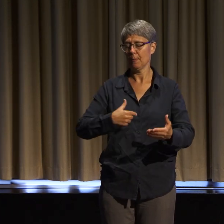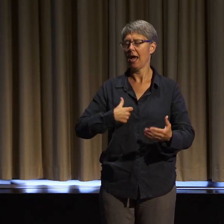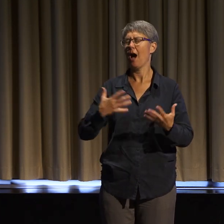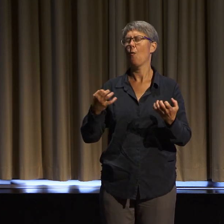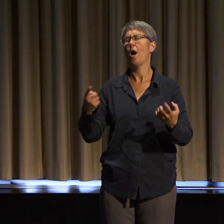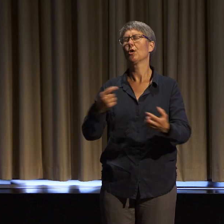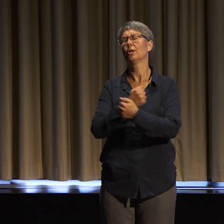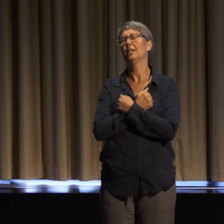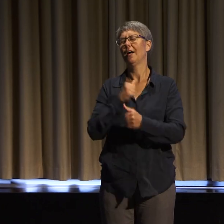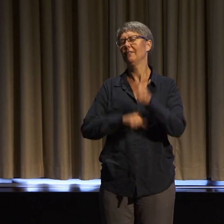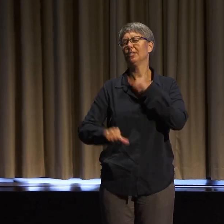Thank you, all.